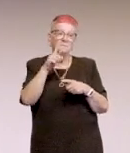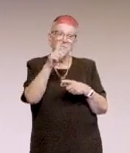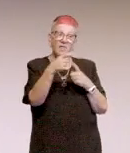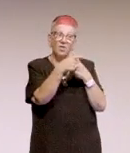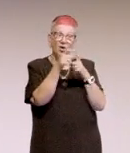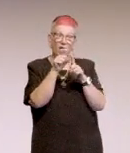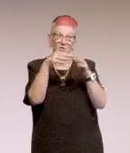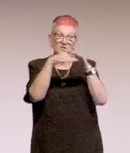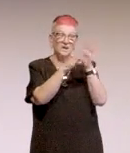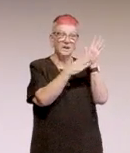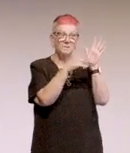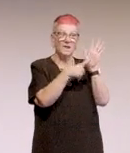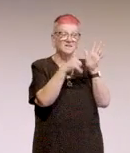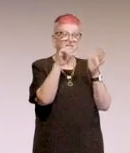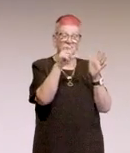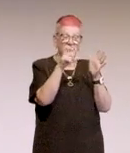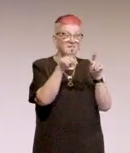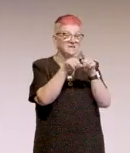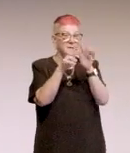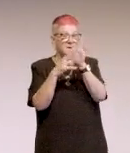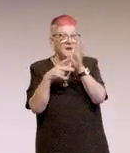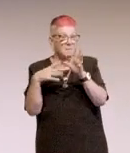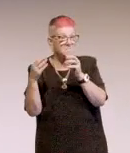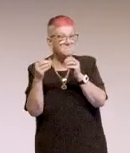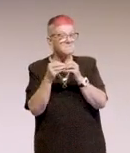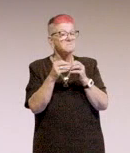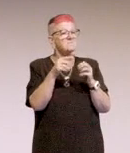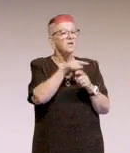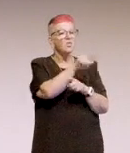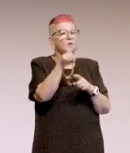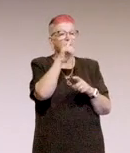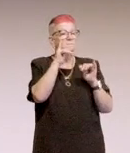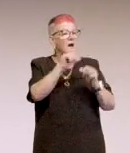And that includes the culture at NAB as well. Those people don't tend to last long.